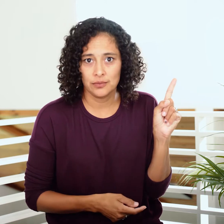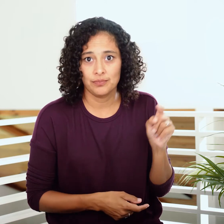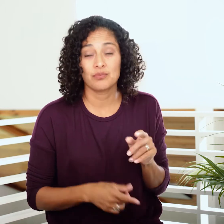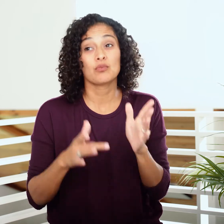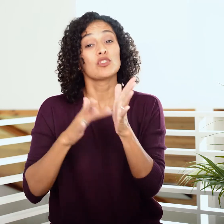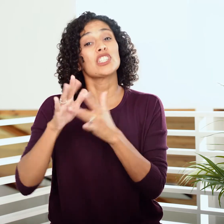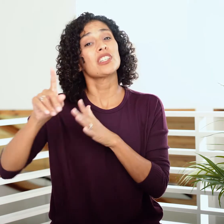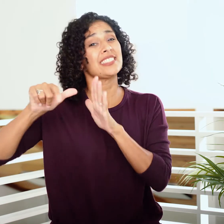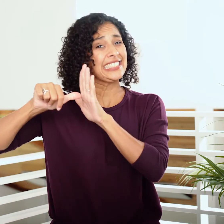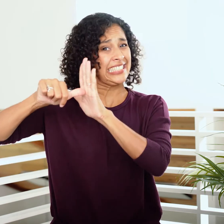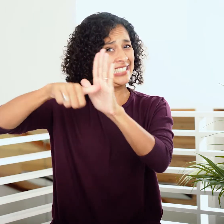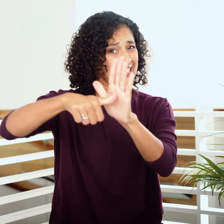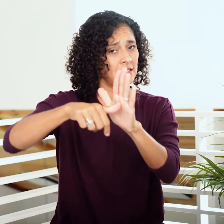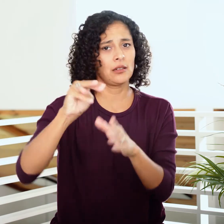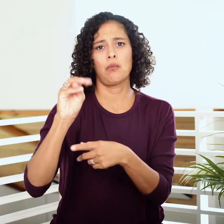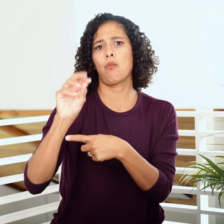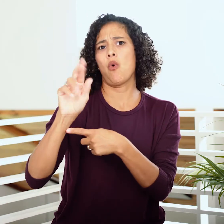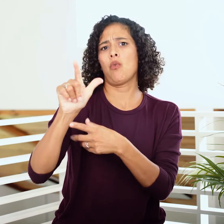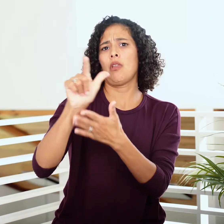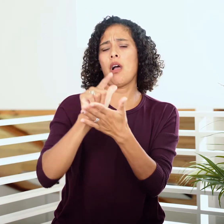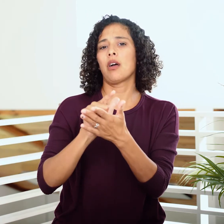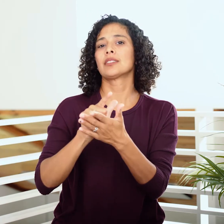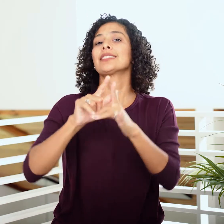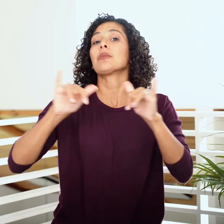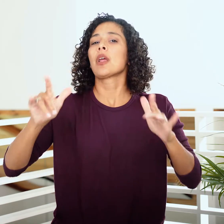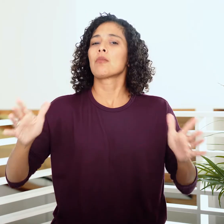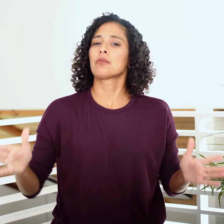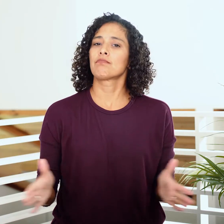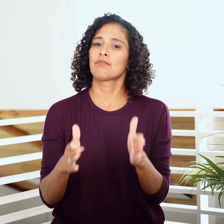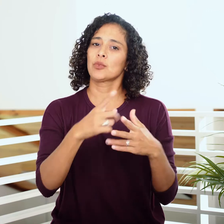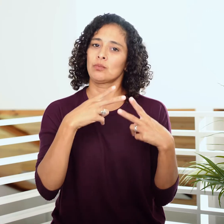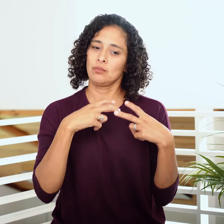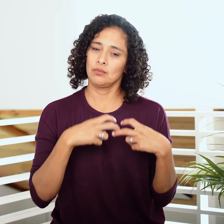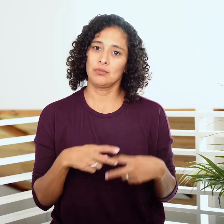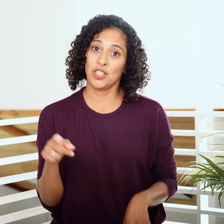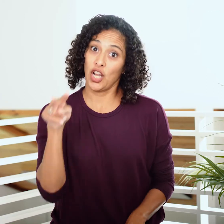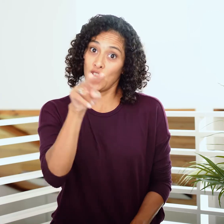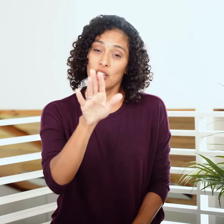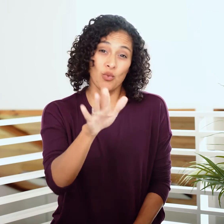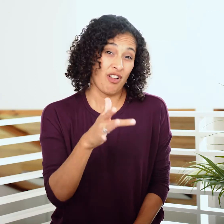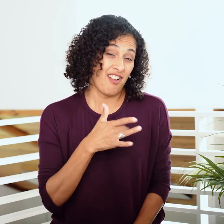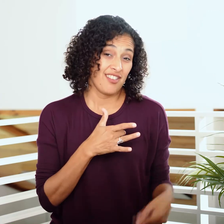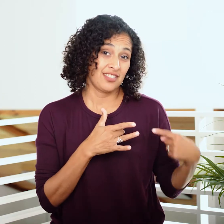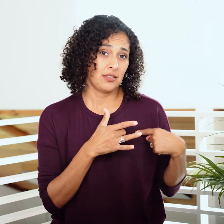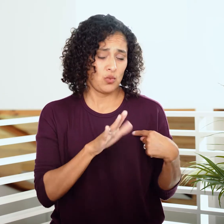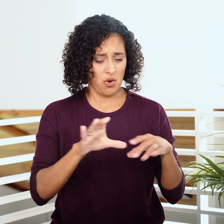Jesus not only emphasizes the moral laws but also digs deeper, pointing out that the heart